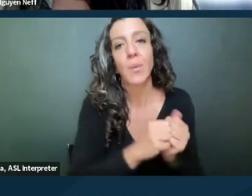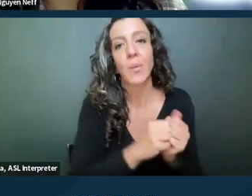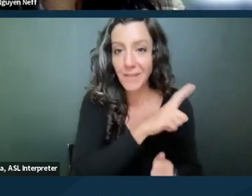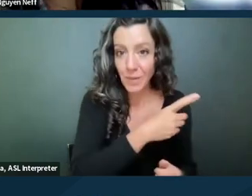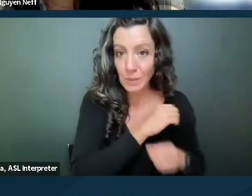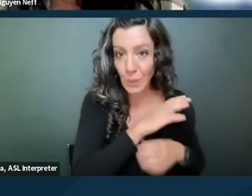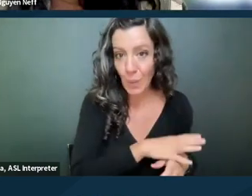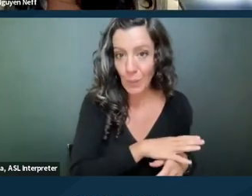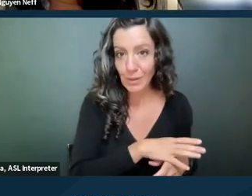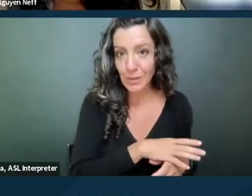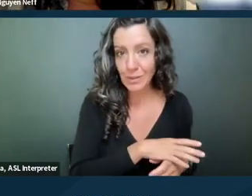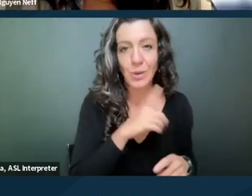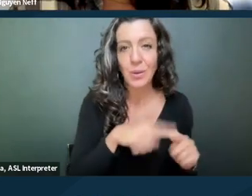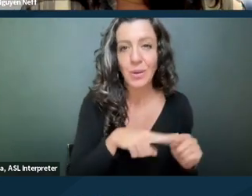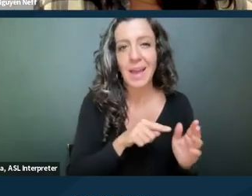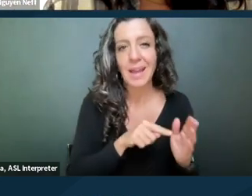So you can't get around preclusion that way.